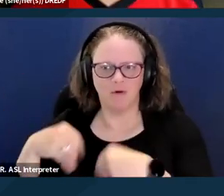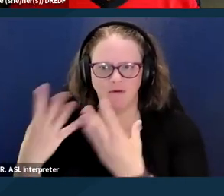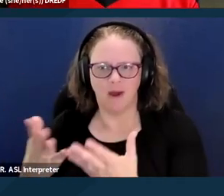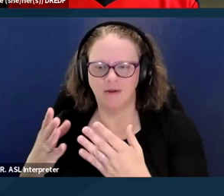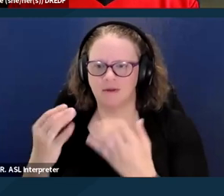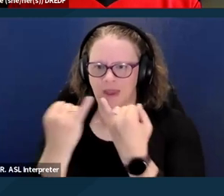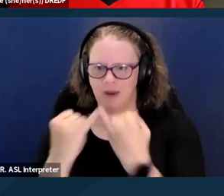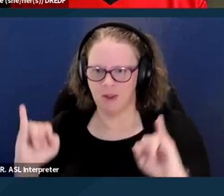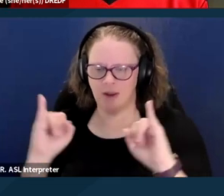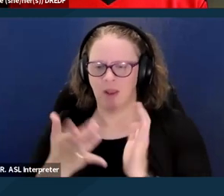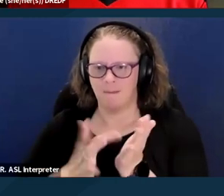and a complaint process.